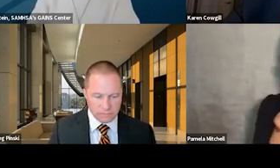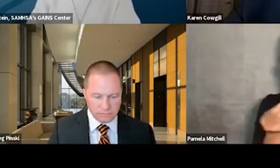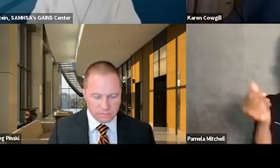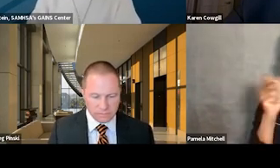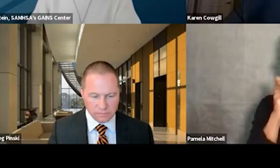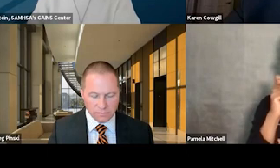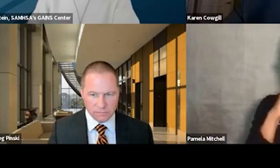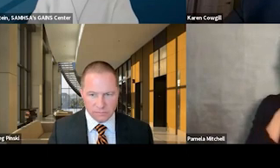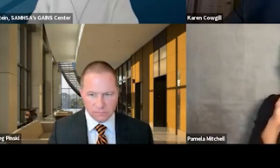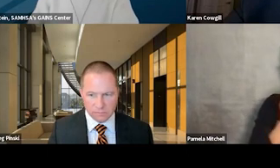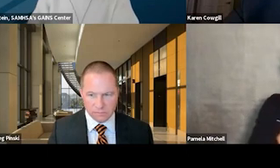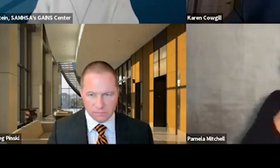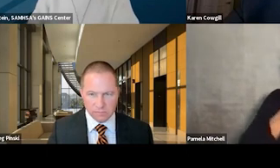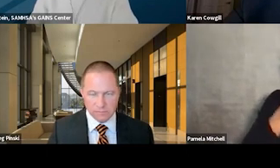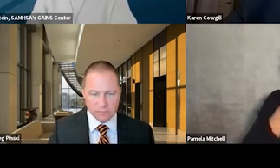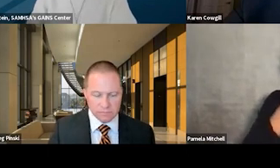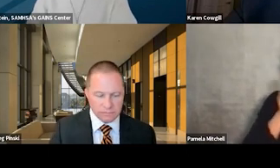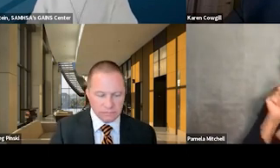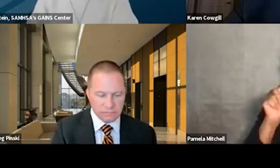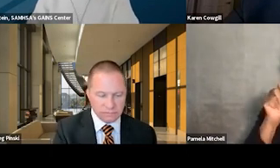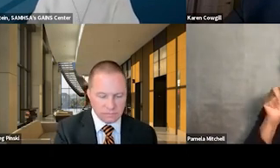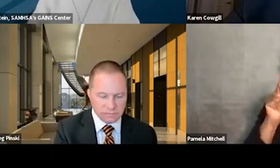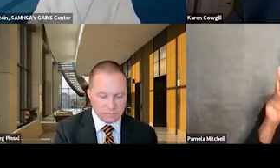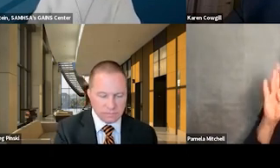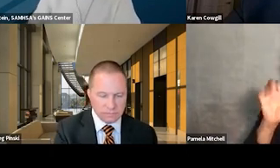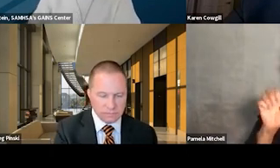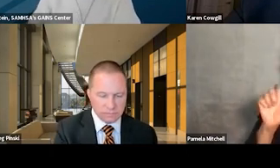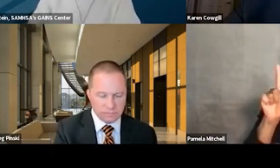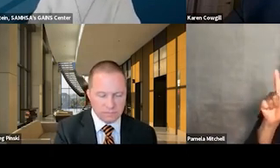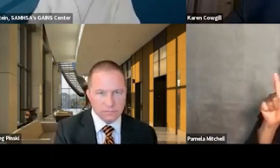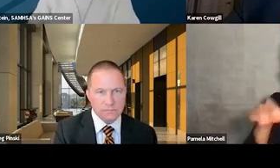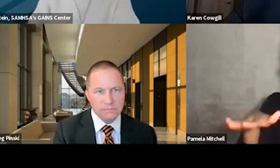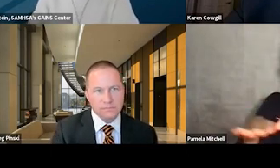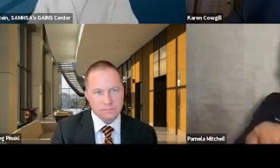or joining in from tribal lands such as Reservation Pueblo or Alaska Native villages.